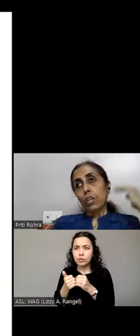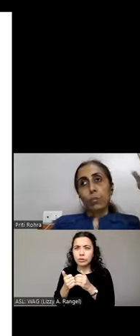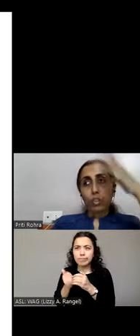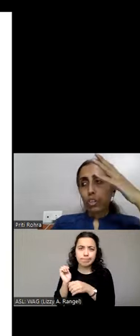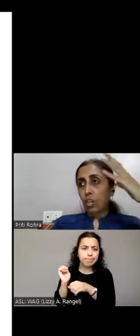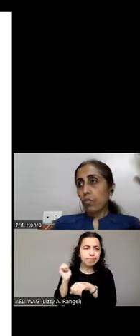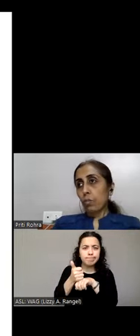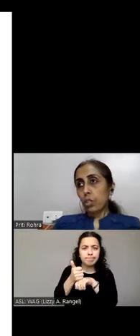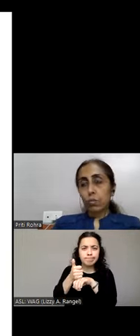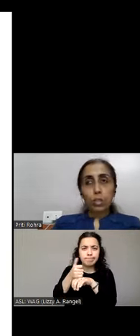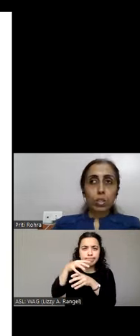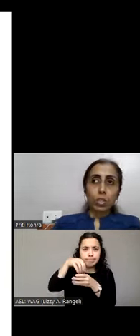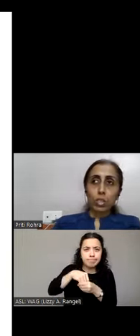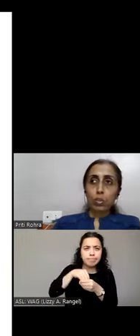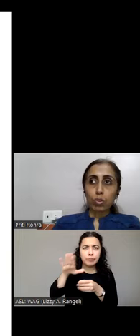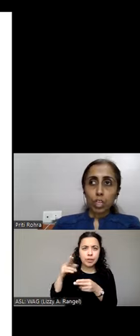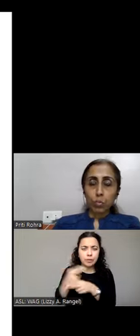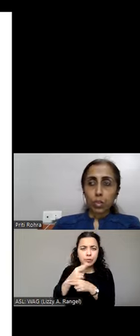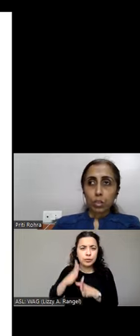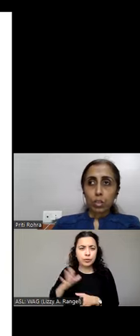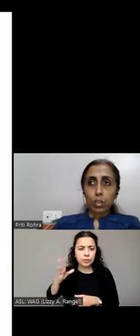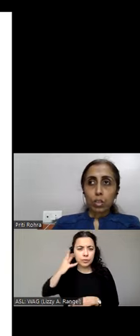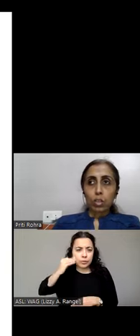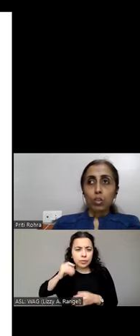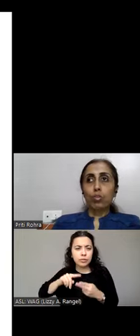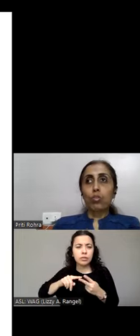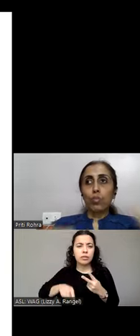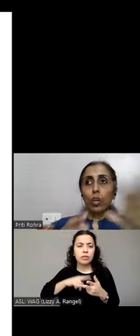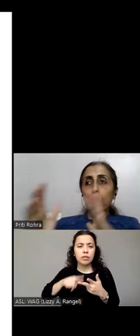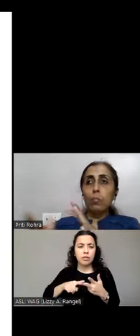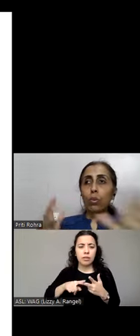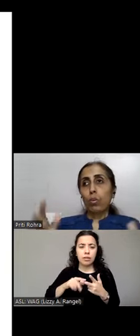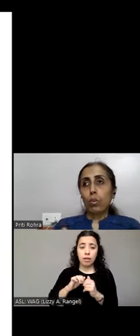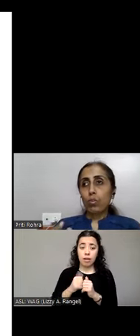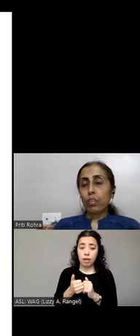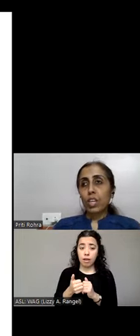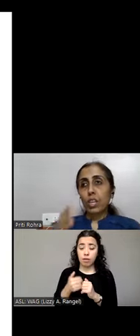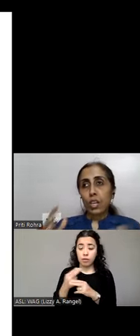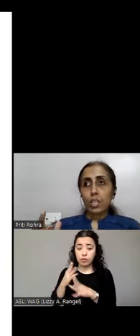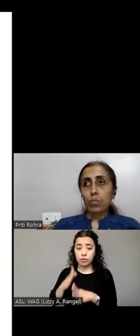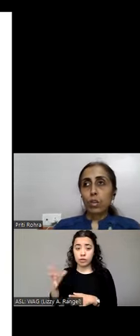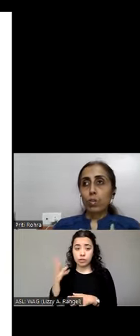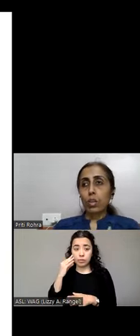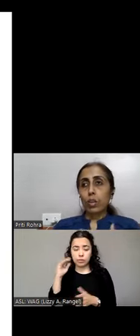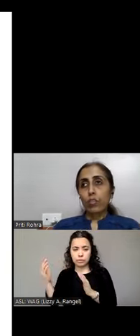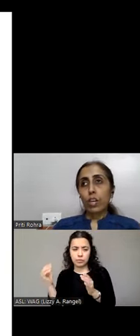WCAG conformance versus user experience. We'll talk about all the three as we figure